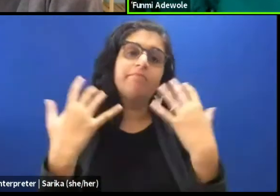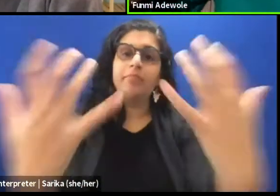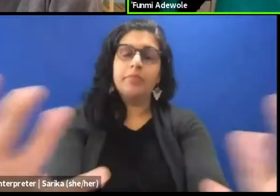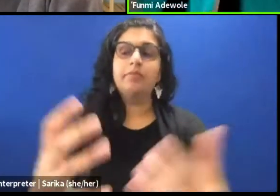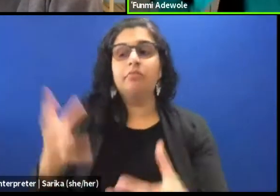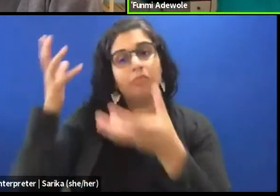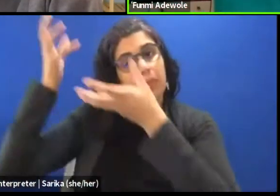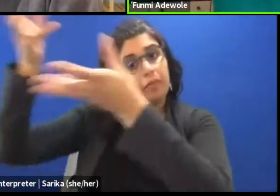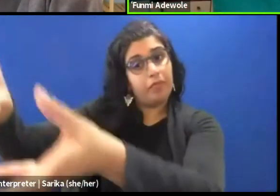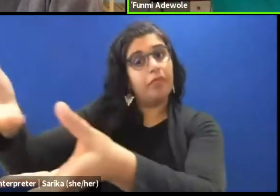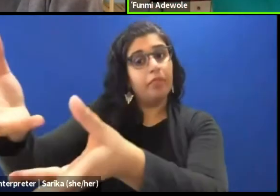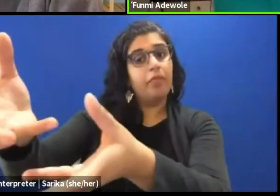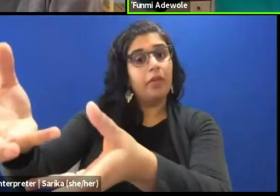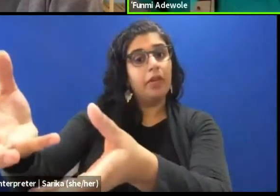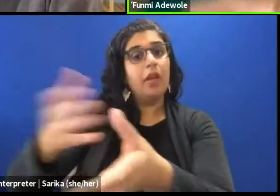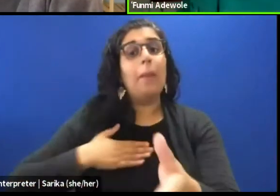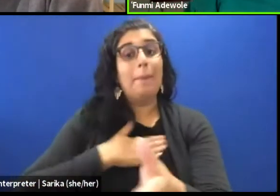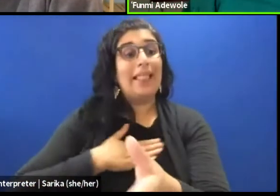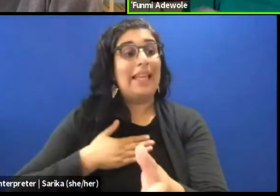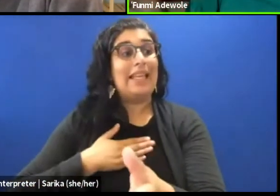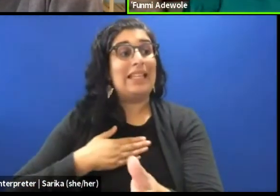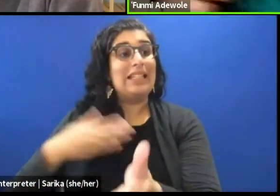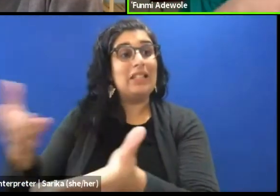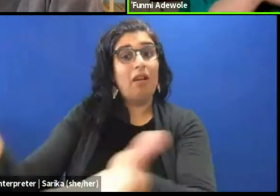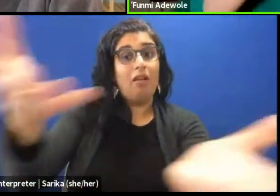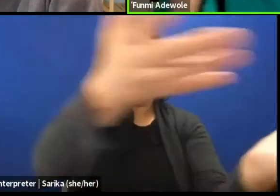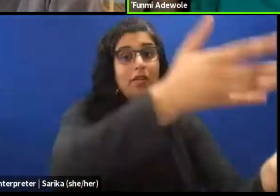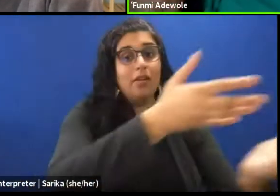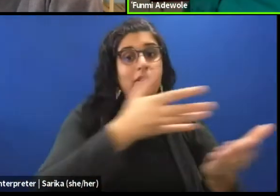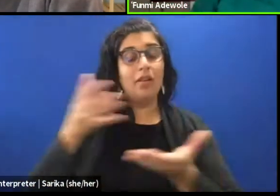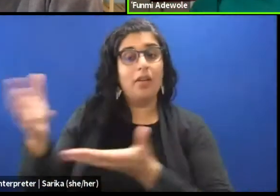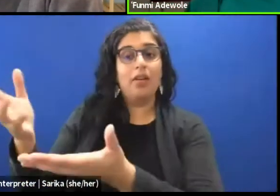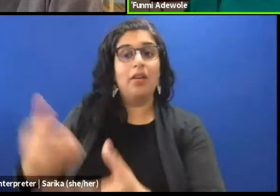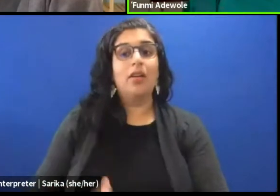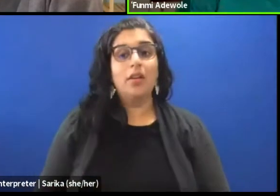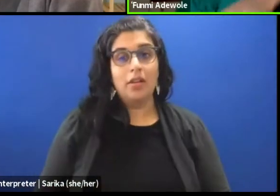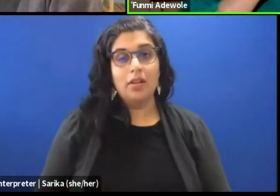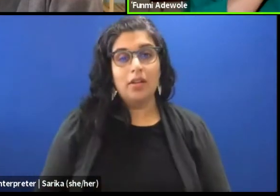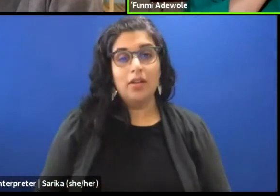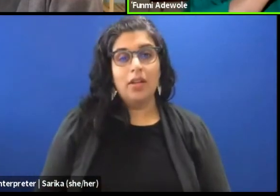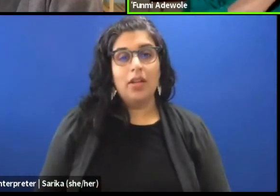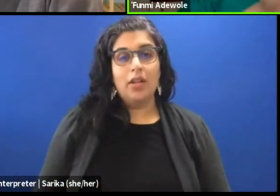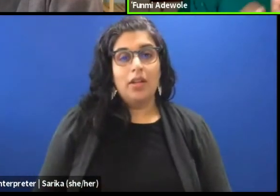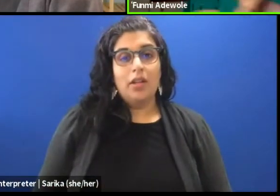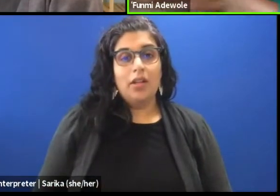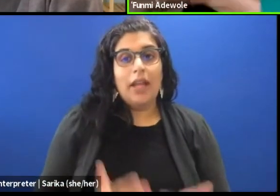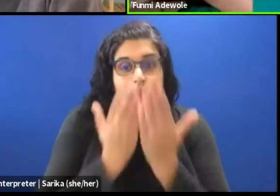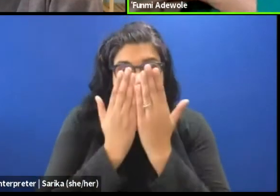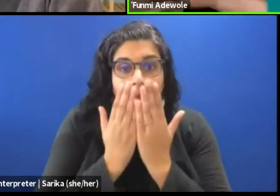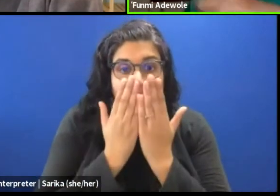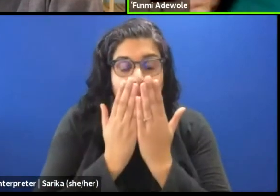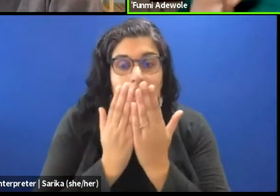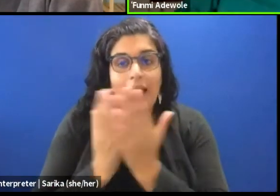and asks them to pass it around. So she asks people to pass this head wrap around, and she says, "Smell it and pass it on."